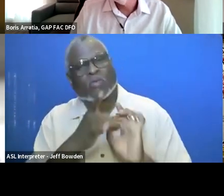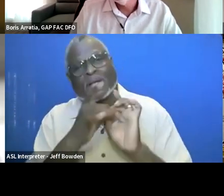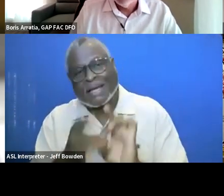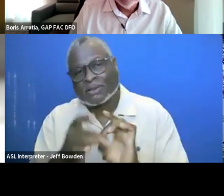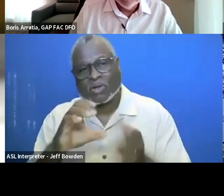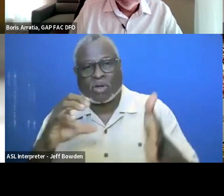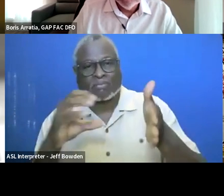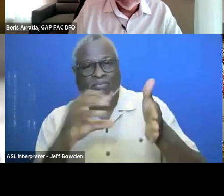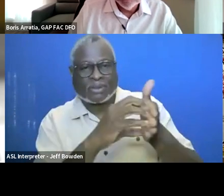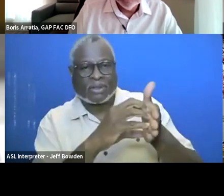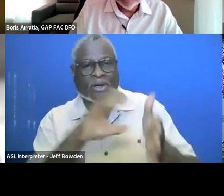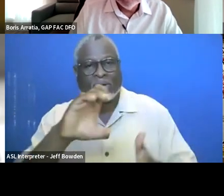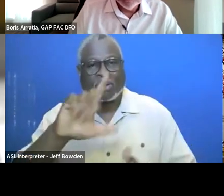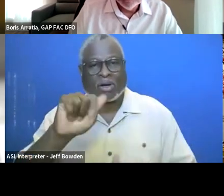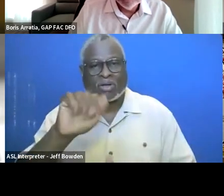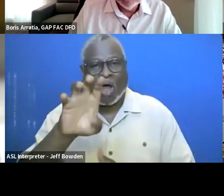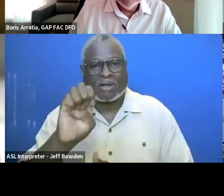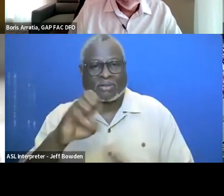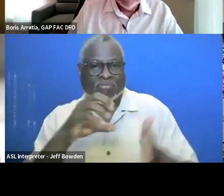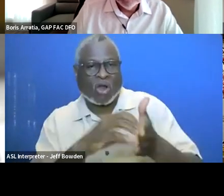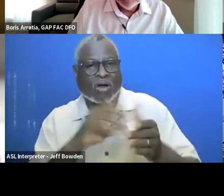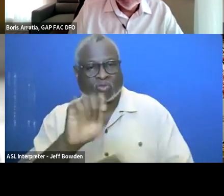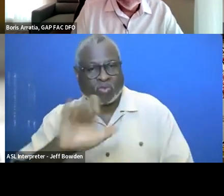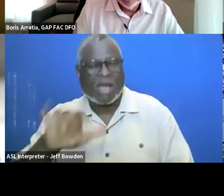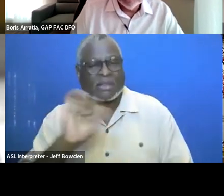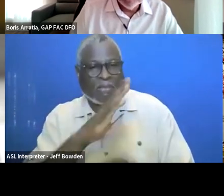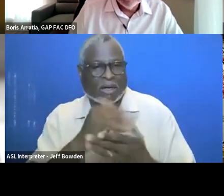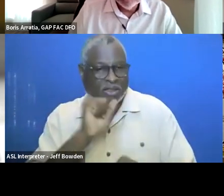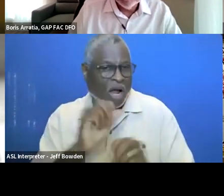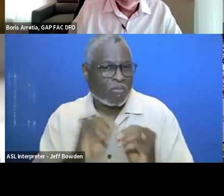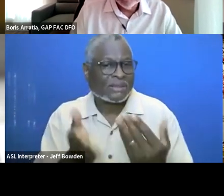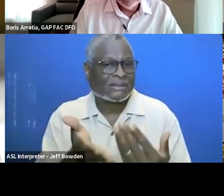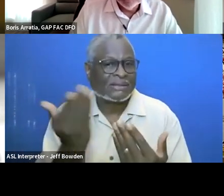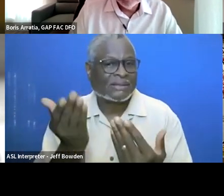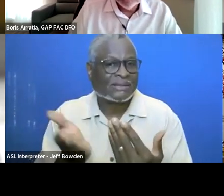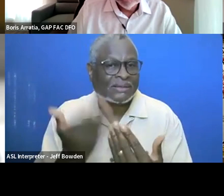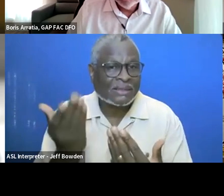and it is something that makes it complicated - makes the complicated part of their job easier.